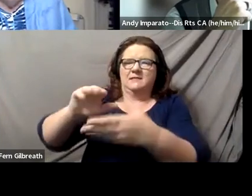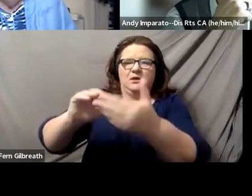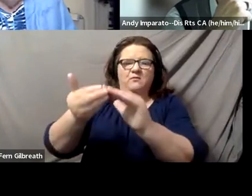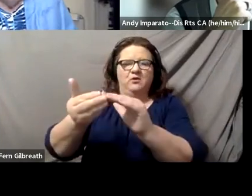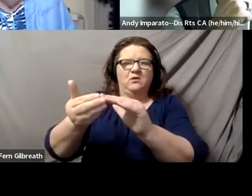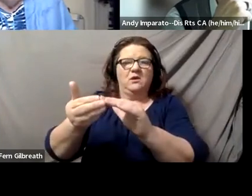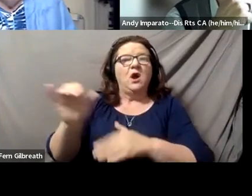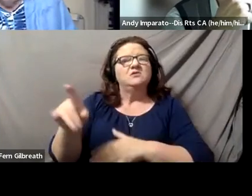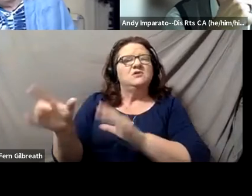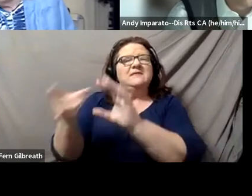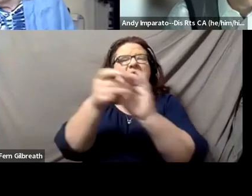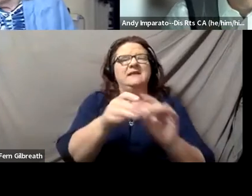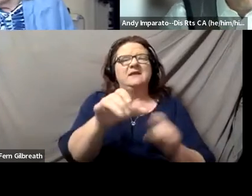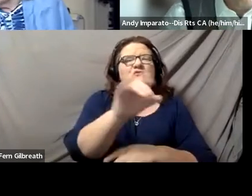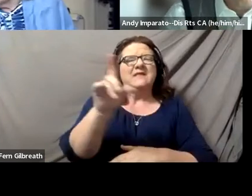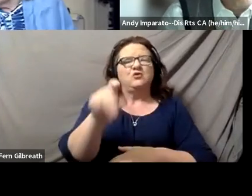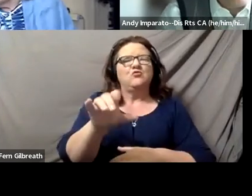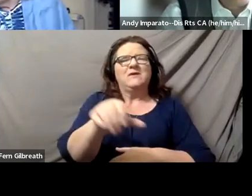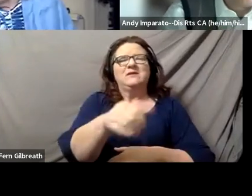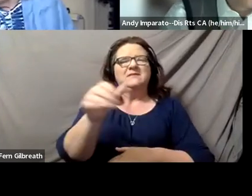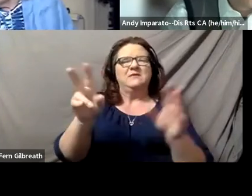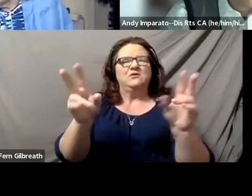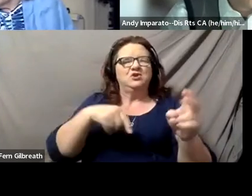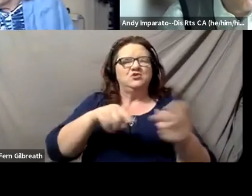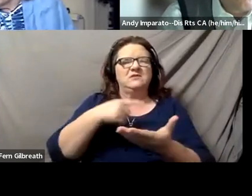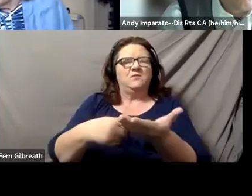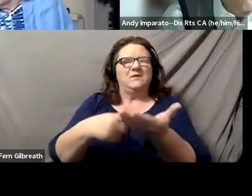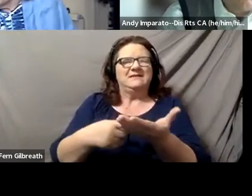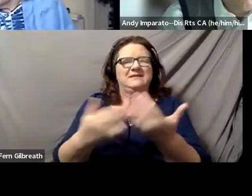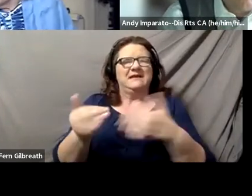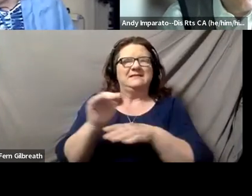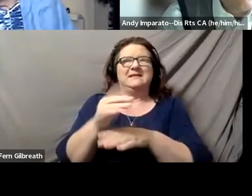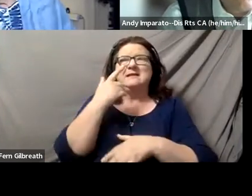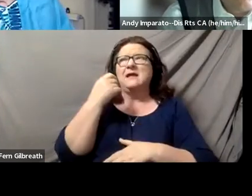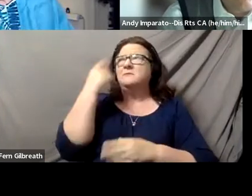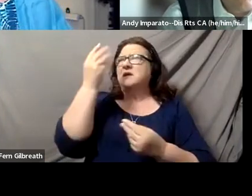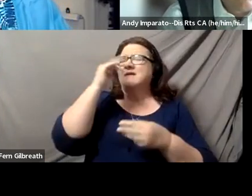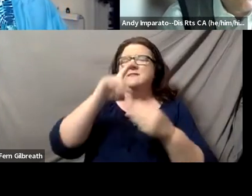questions and issues that we are thinking about tonight, because when we think about why disability often